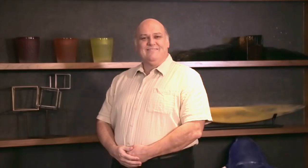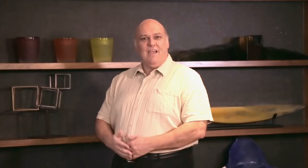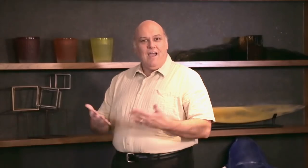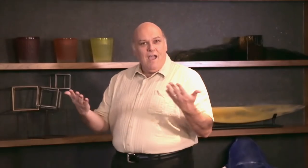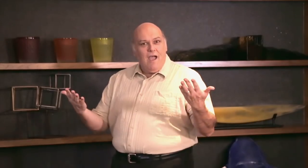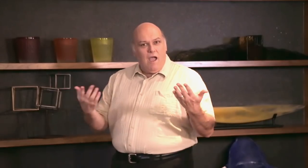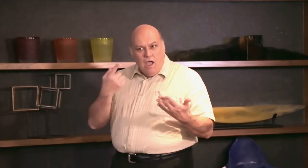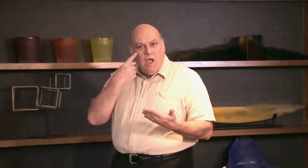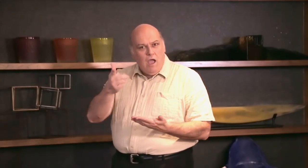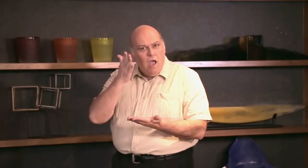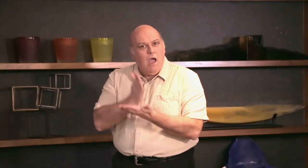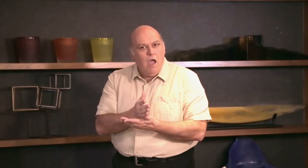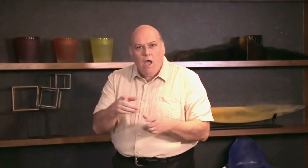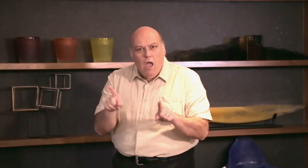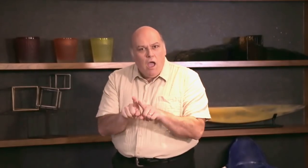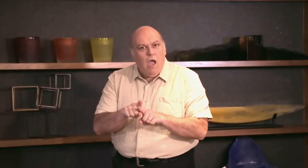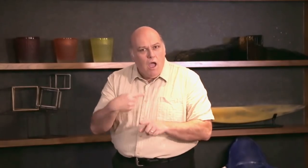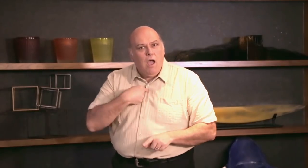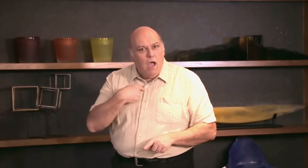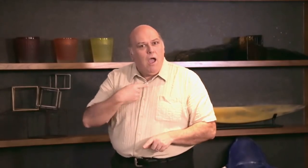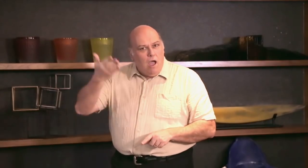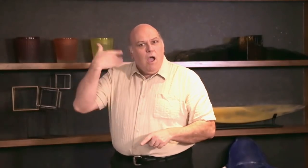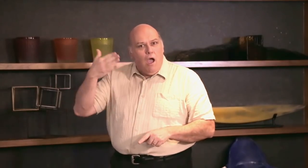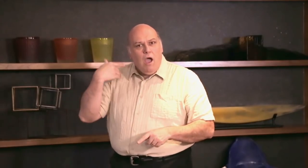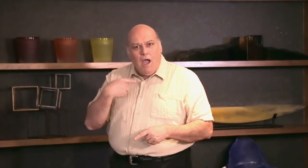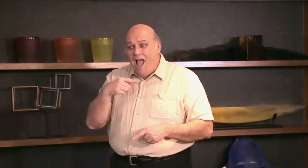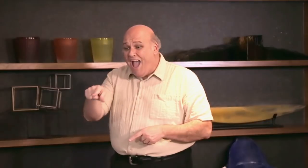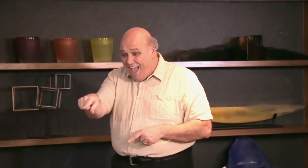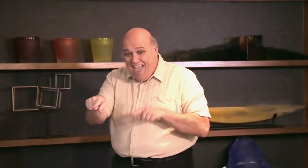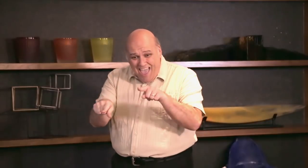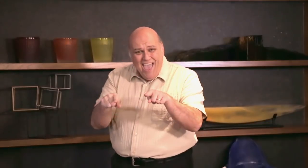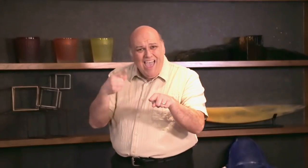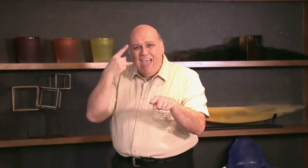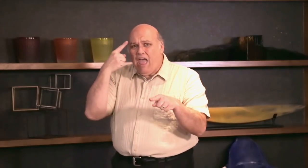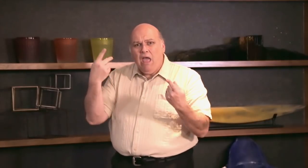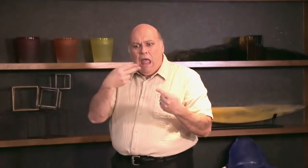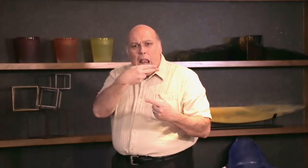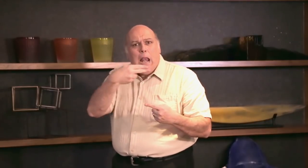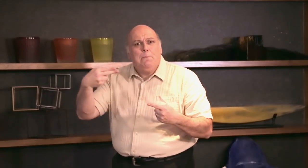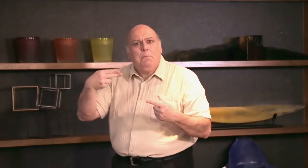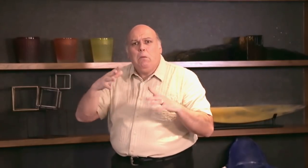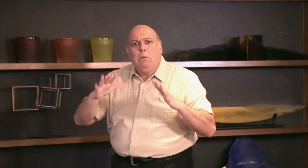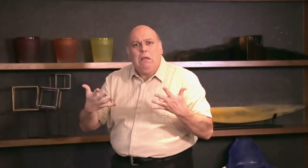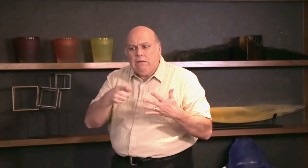That's right, I have had the same experience! I saw something and didn't know the name